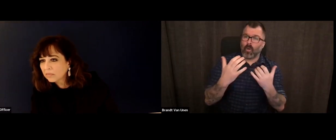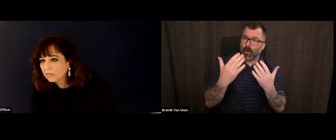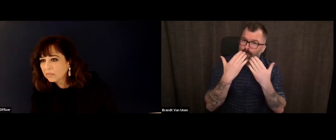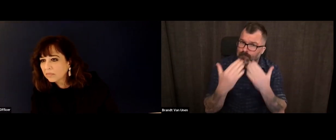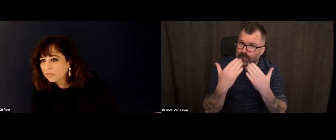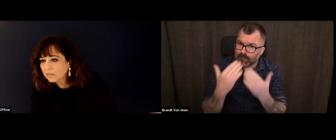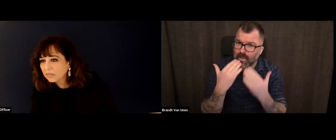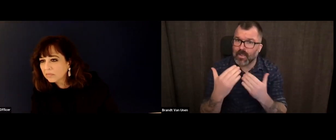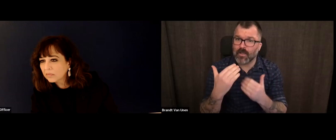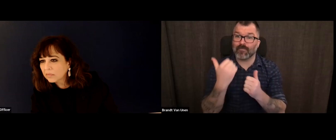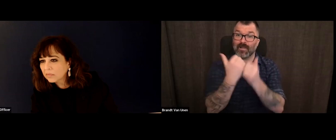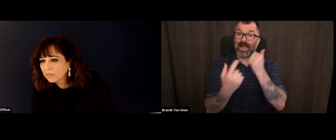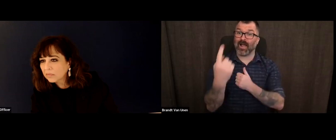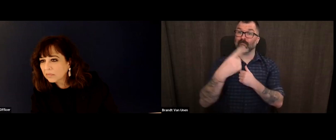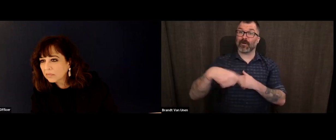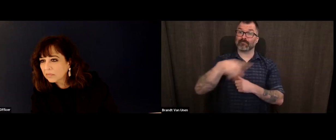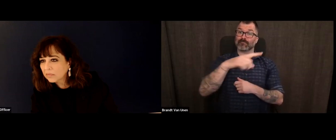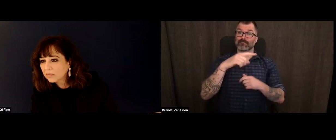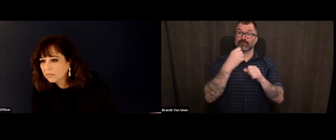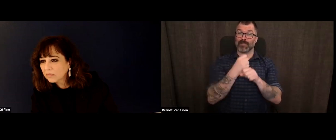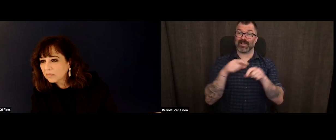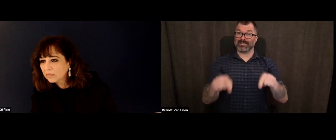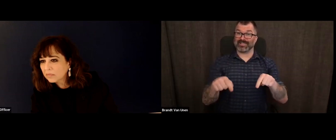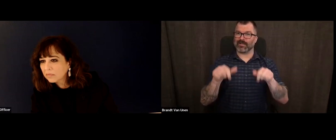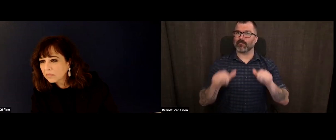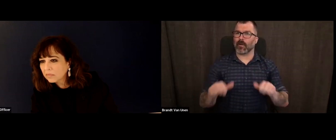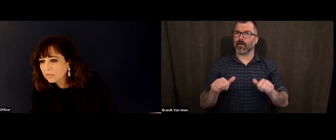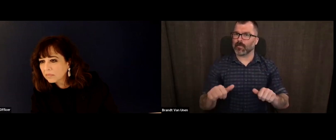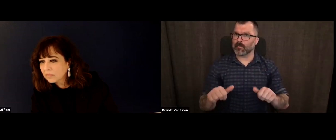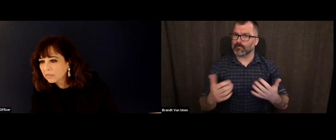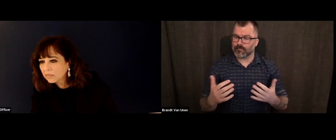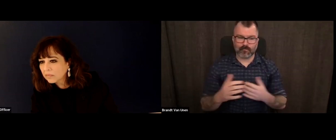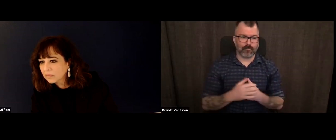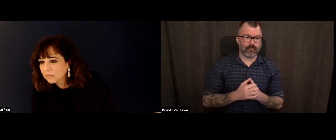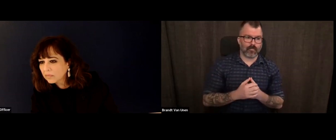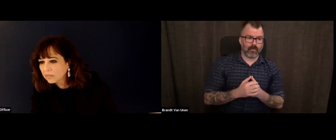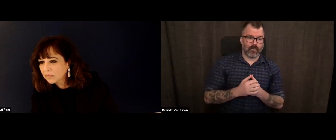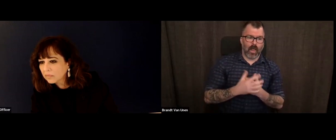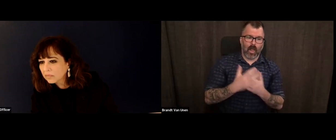watching this program. I hope you enjoyed it as well. Of